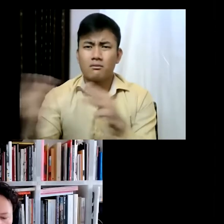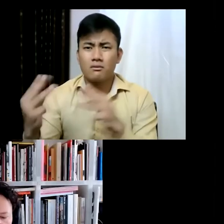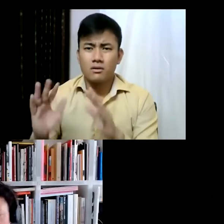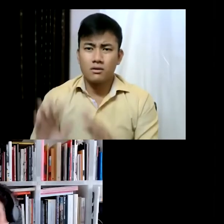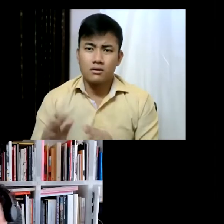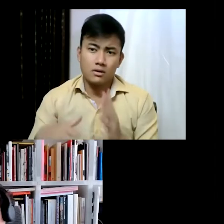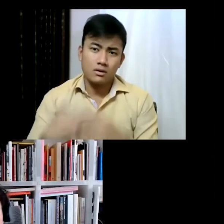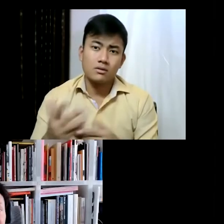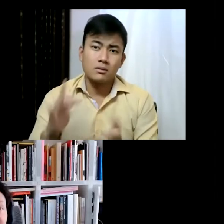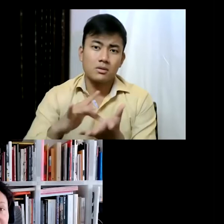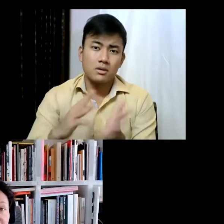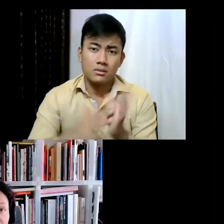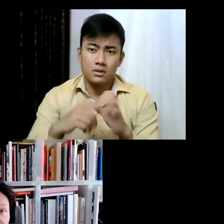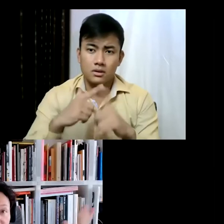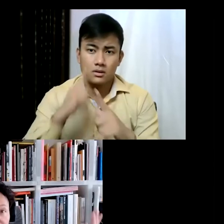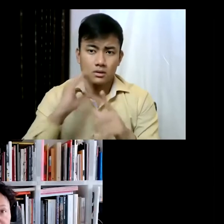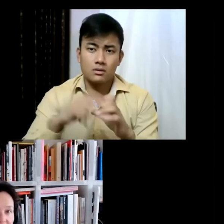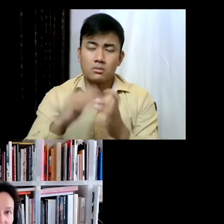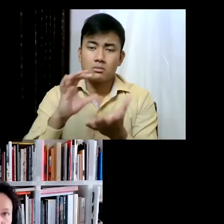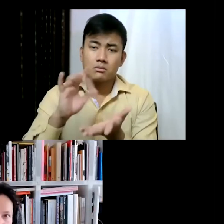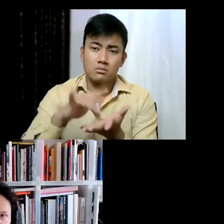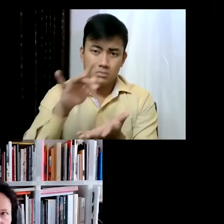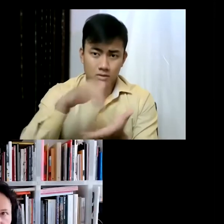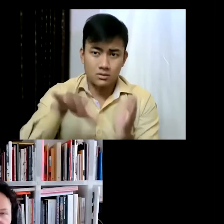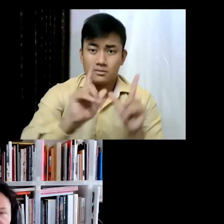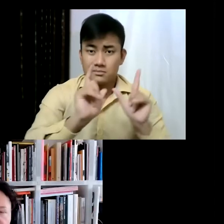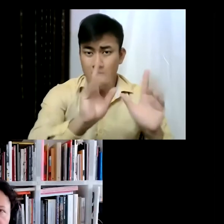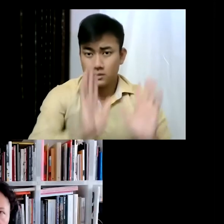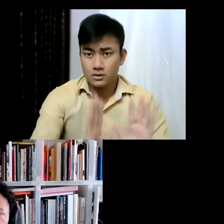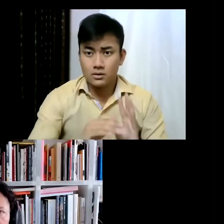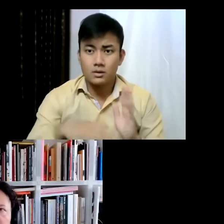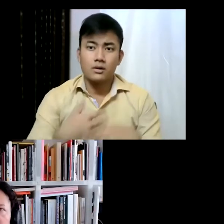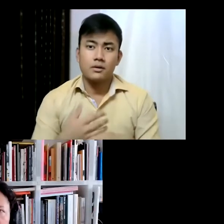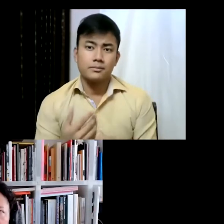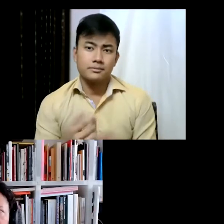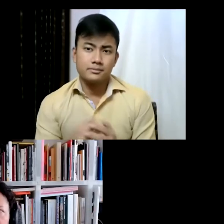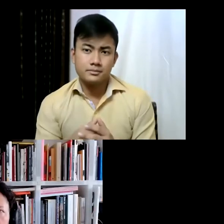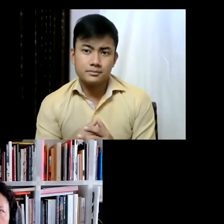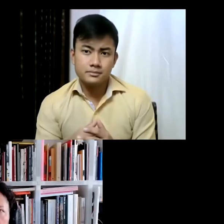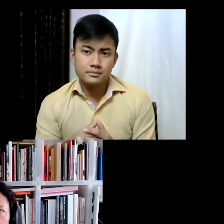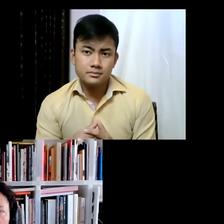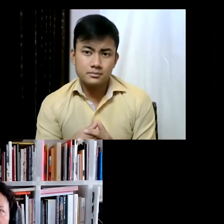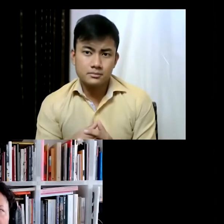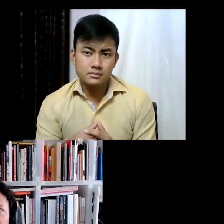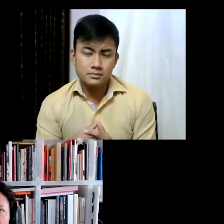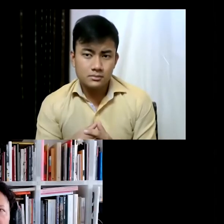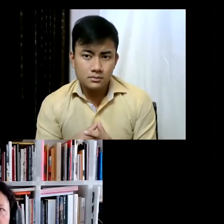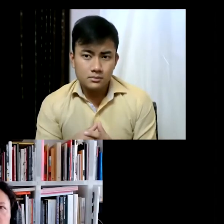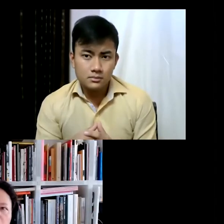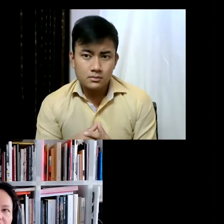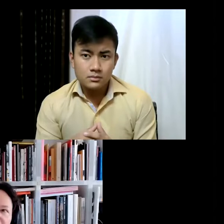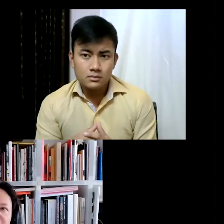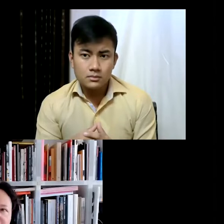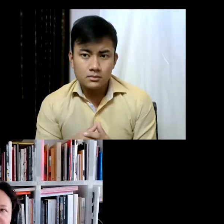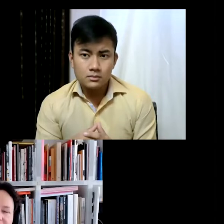where she spent her entire life until she died 10-11 years ago. And so the book is,